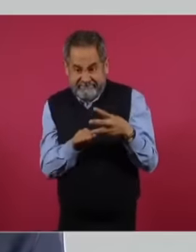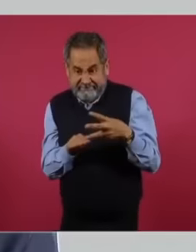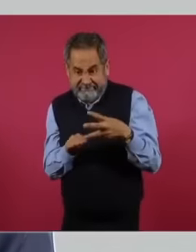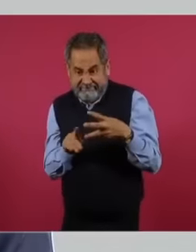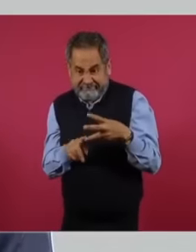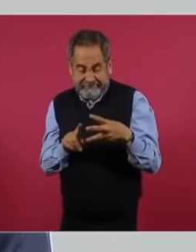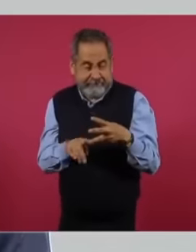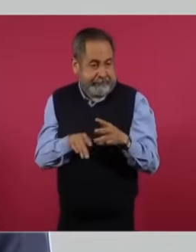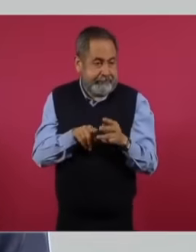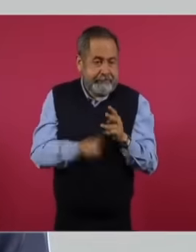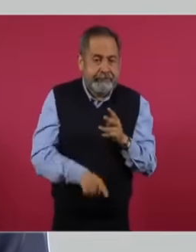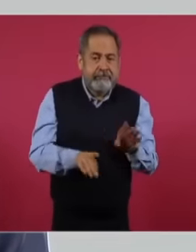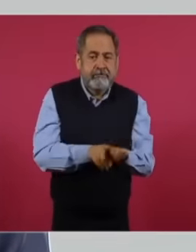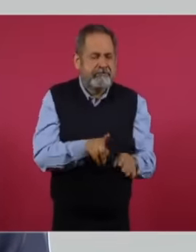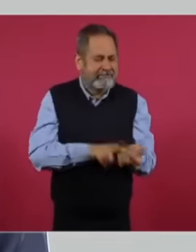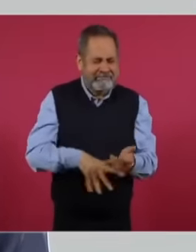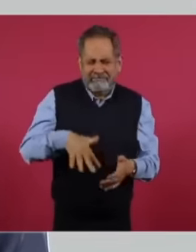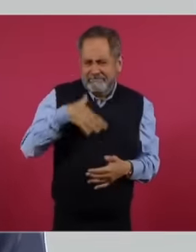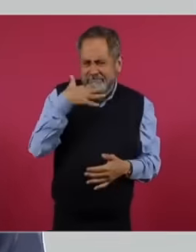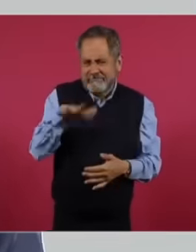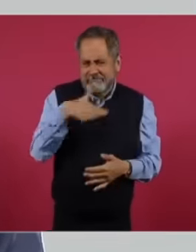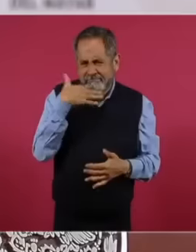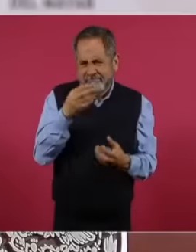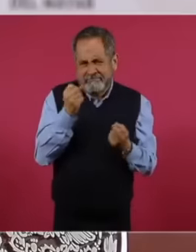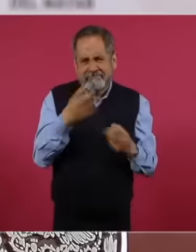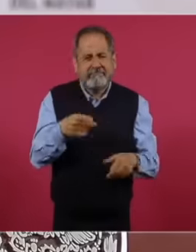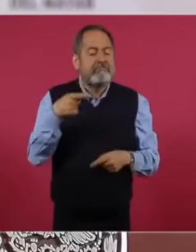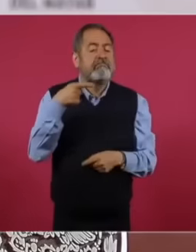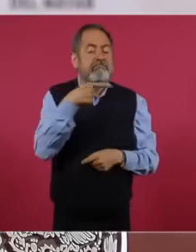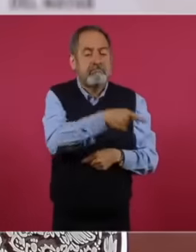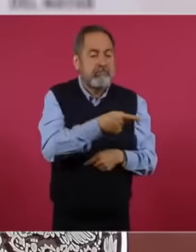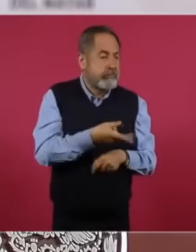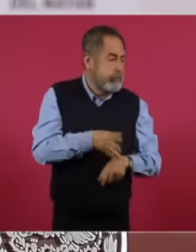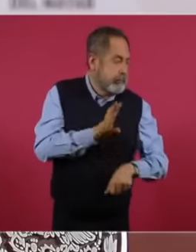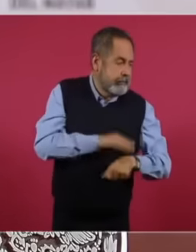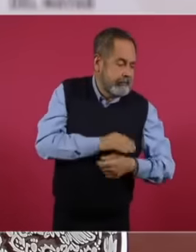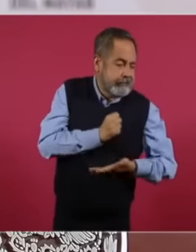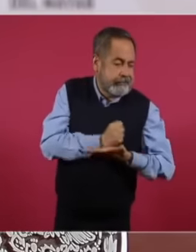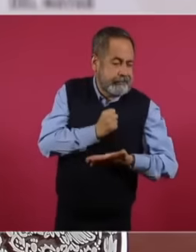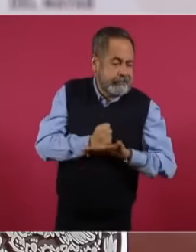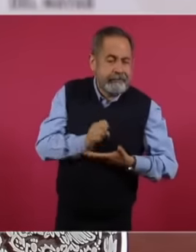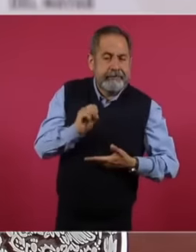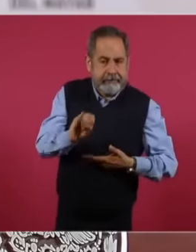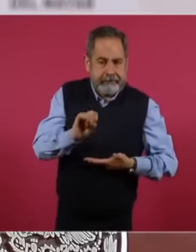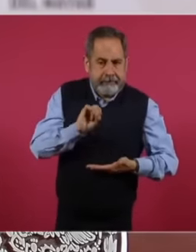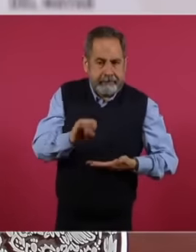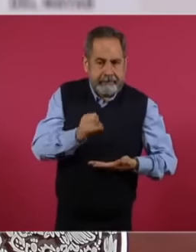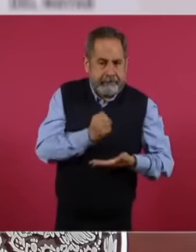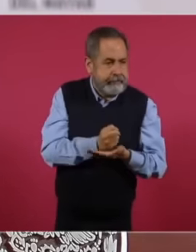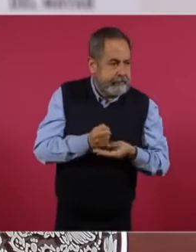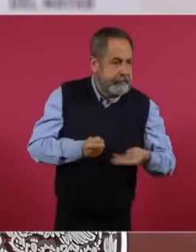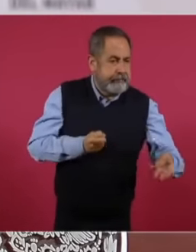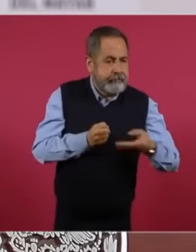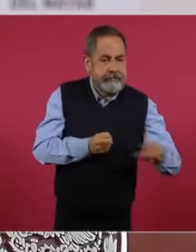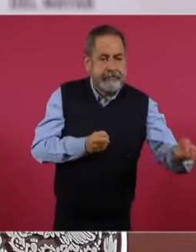direct operation of corruption to legally authorize the entry of chemical precursors.